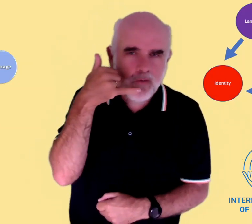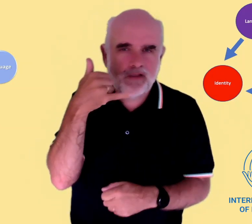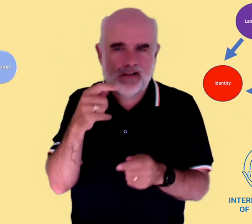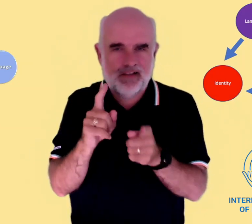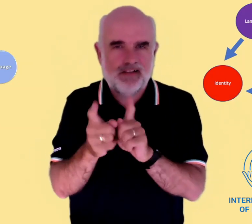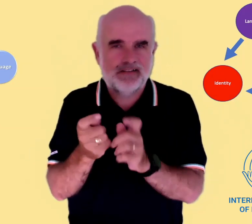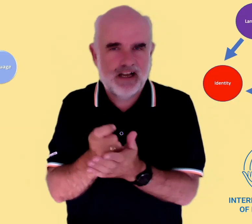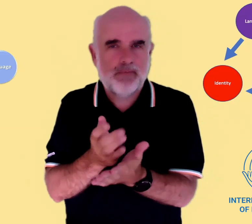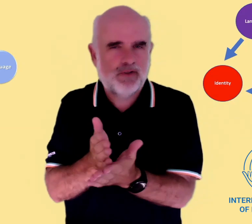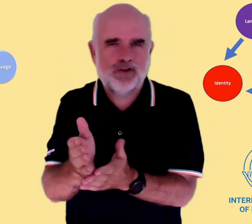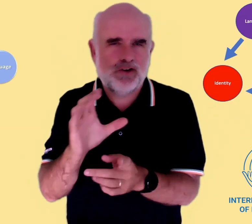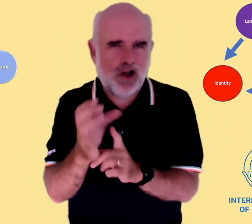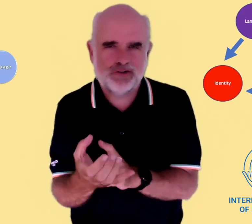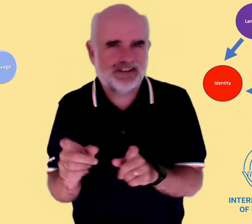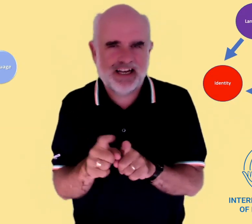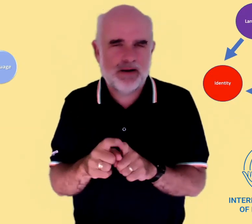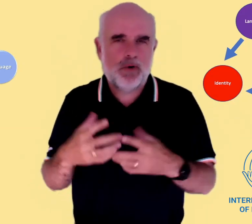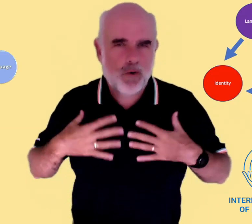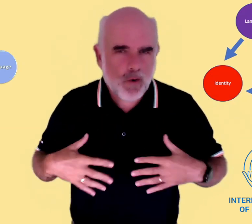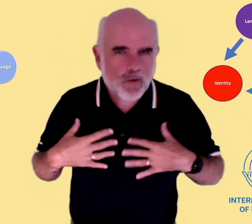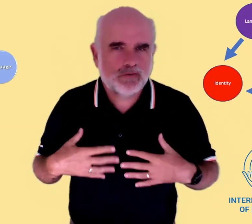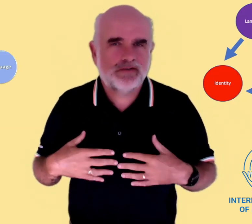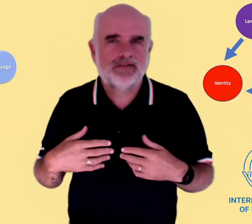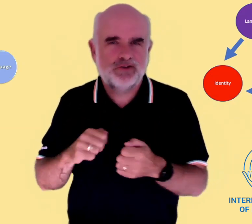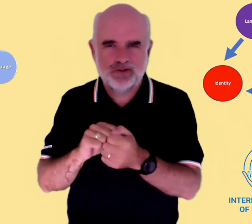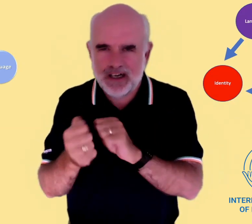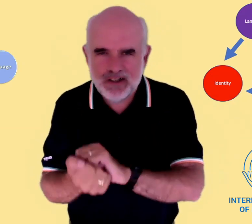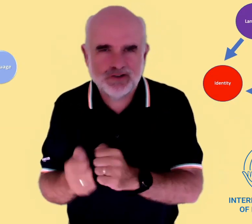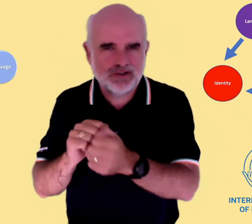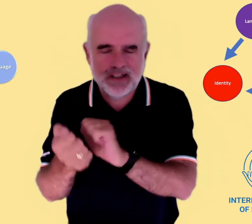various others showing the smaller mobile phones. So changes in culture are reflectied in language